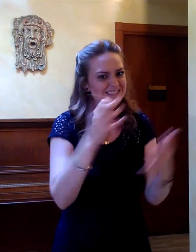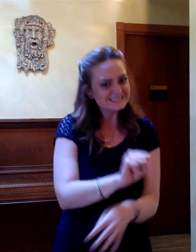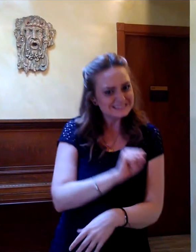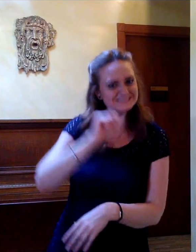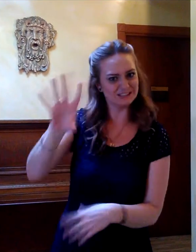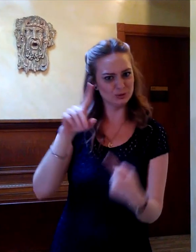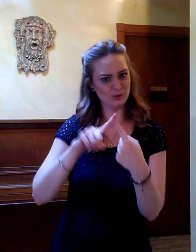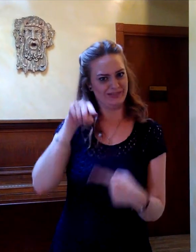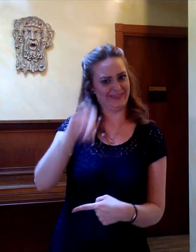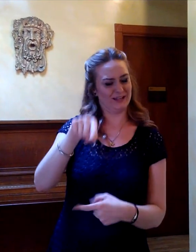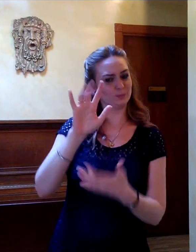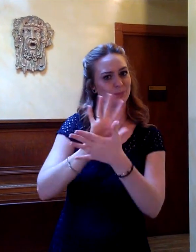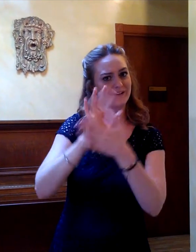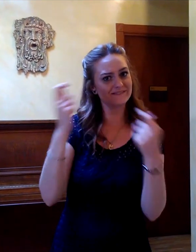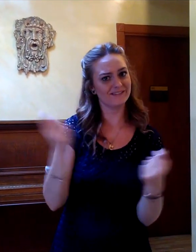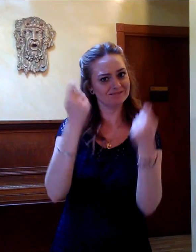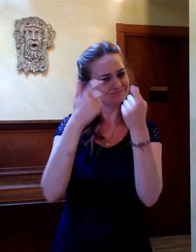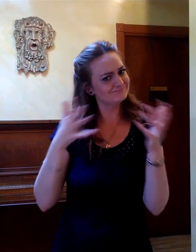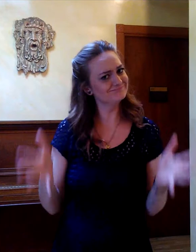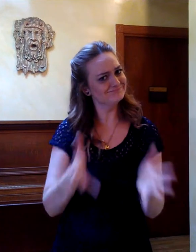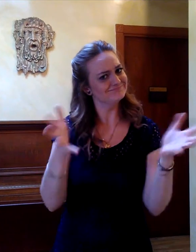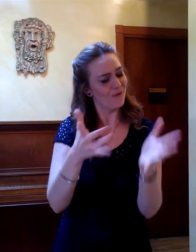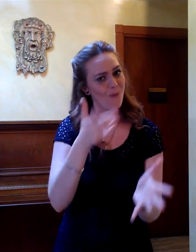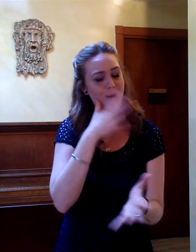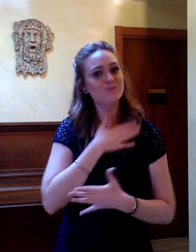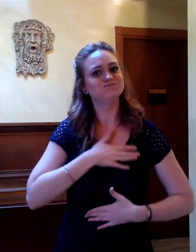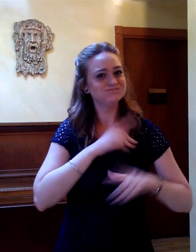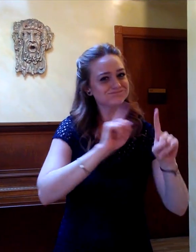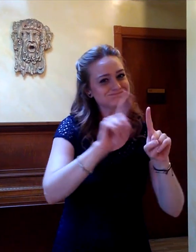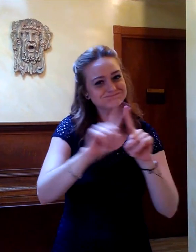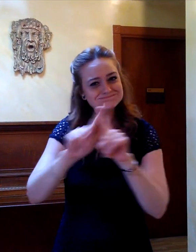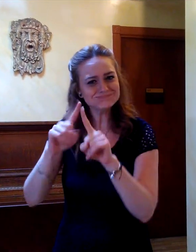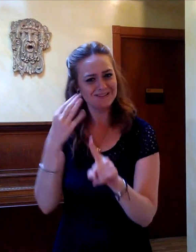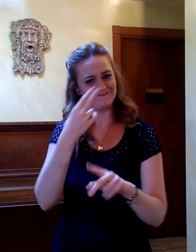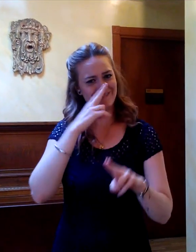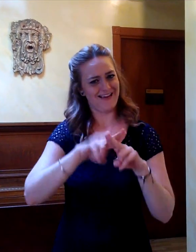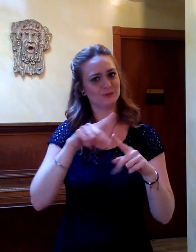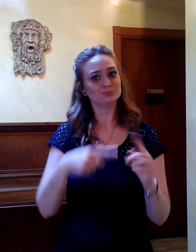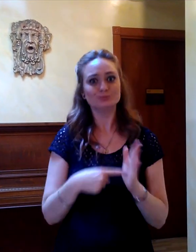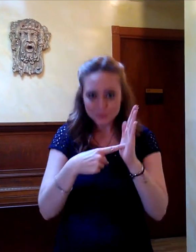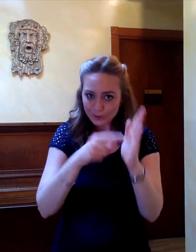I encourage you to submit it to this film festival You will enjoy seeing different films and have fun showing